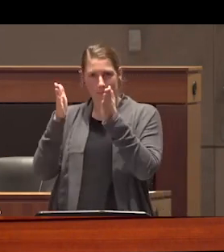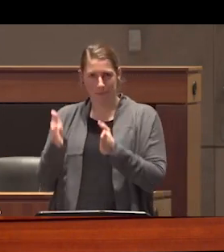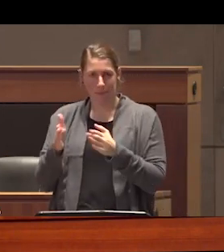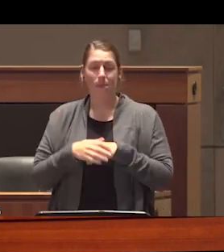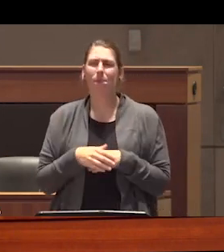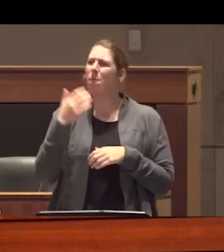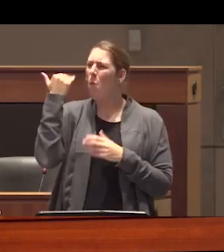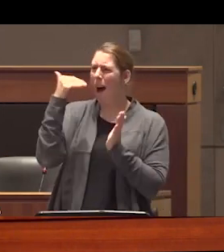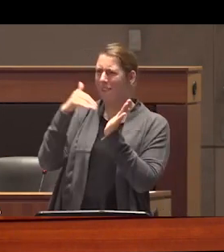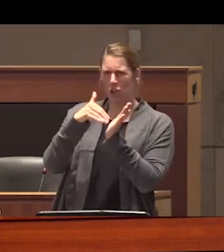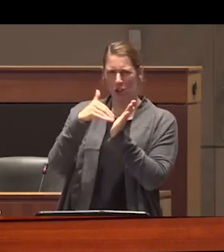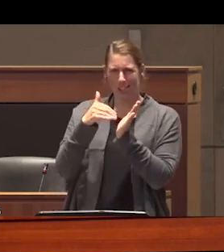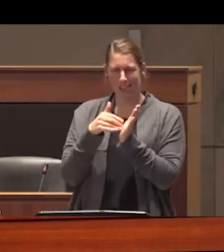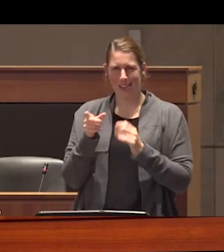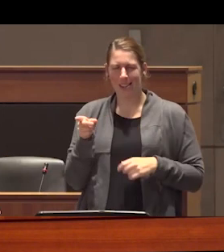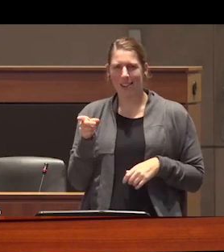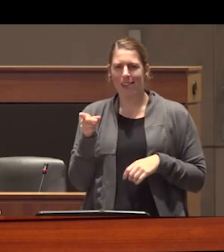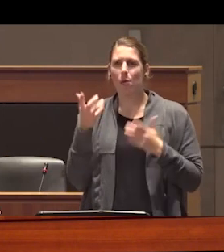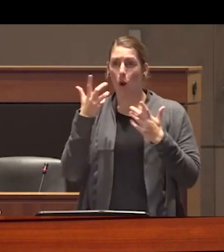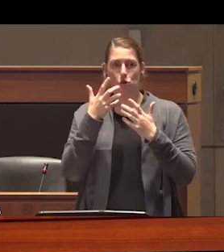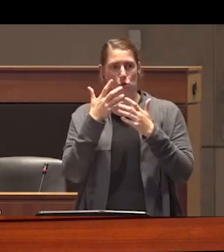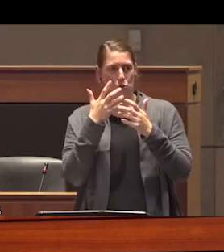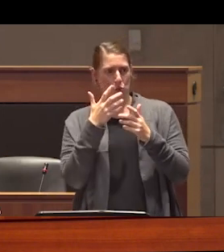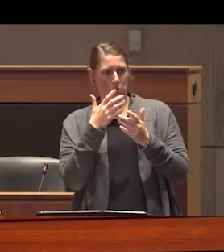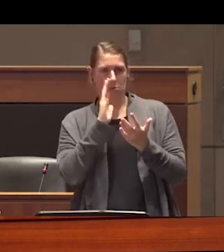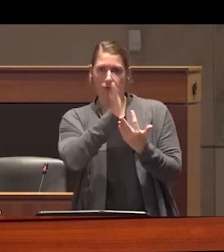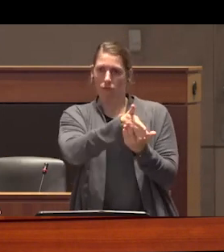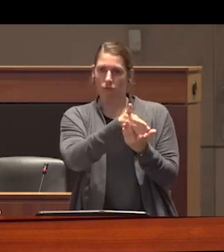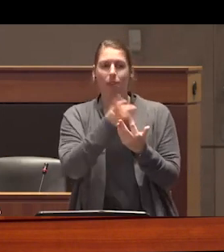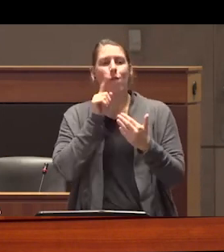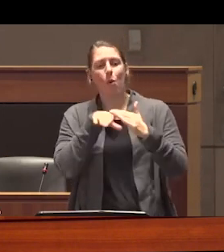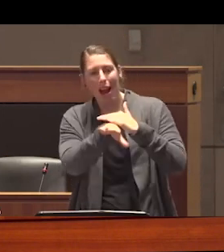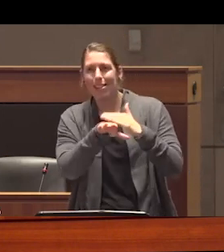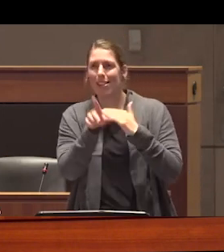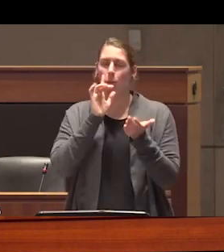Physicians want to prevent their patients from having access to medication that reduce the risk